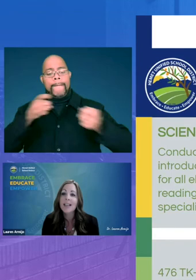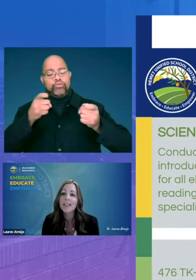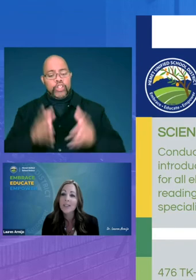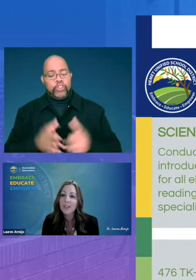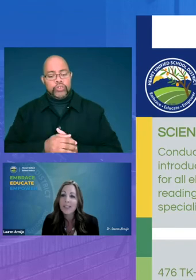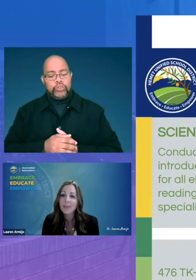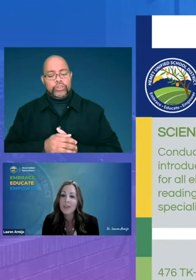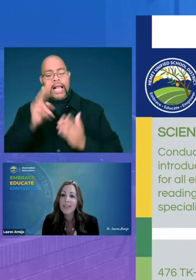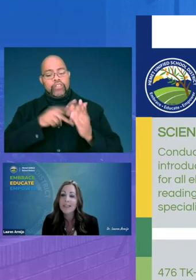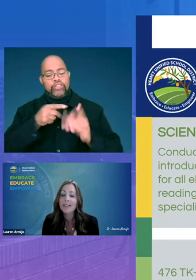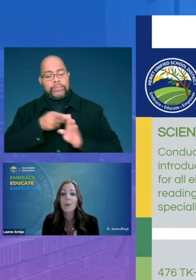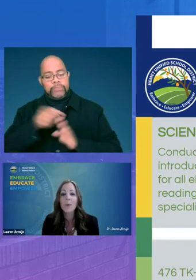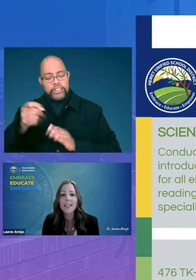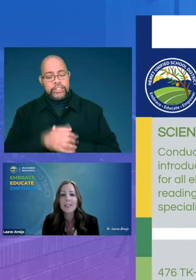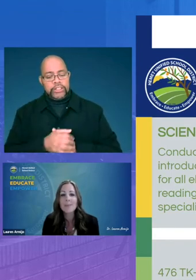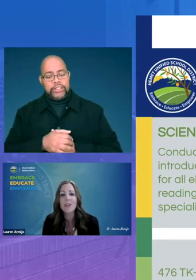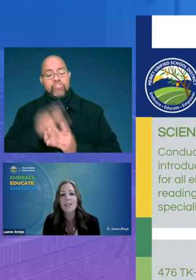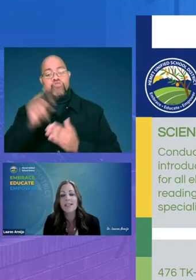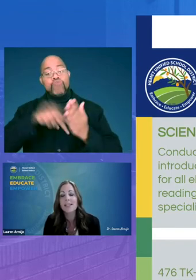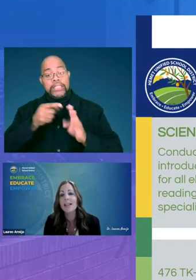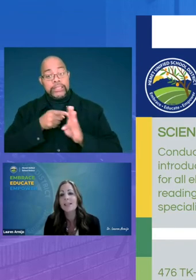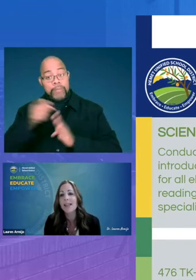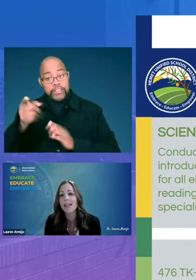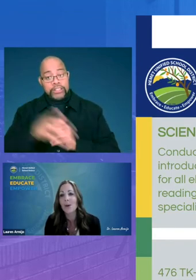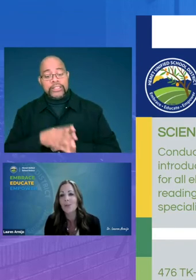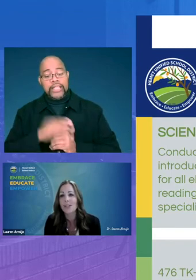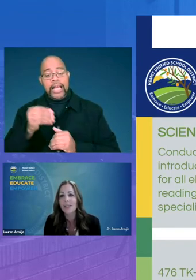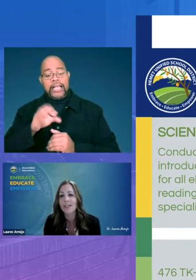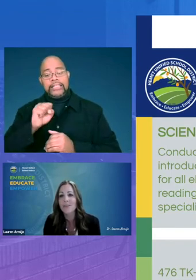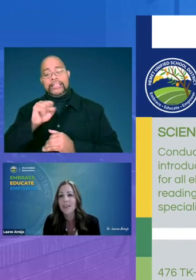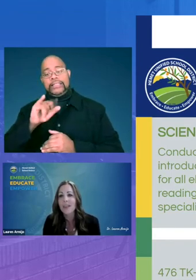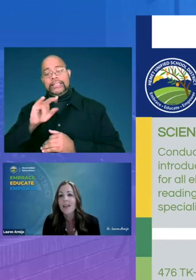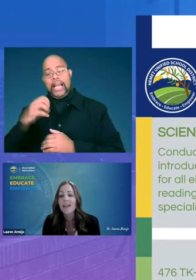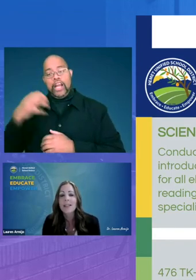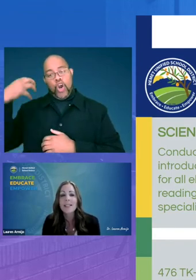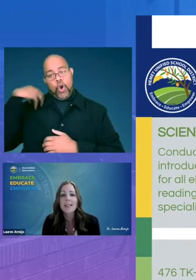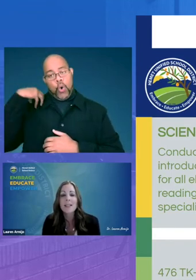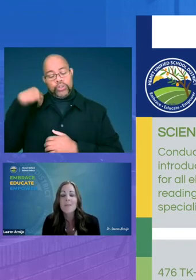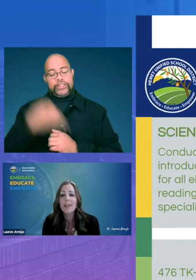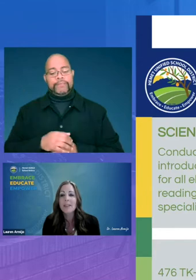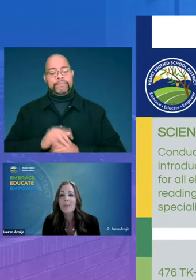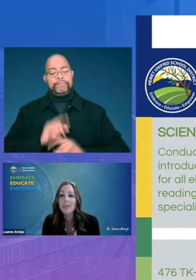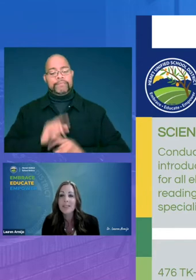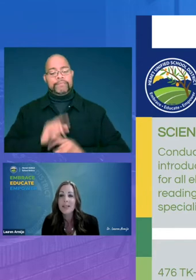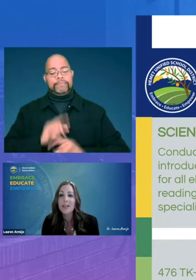literacy specialists reading specialists and site coaches they attended a monthly book study where